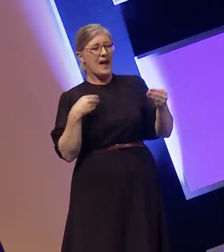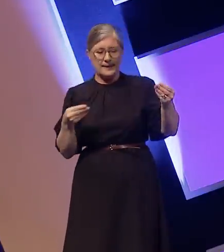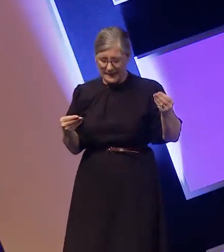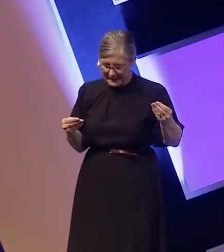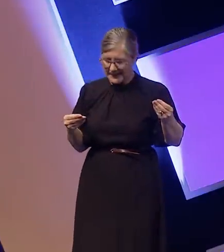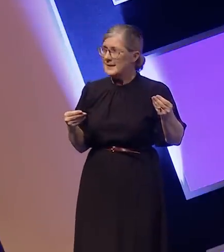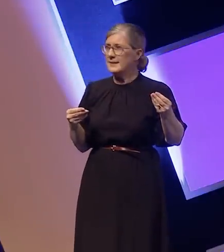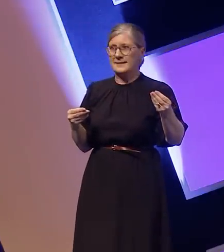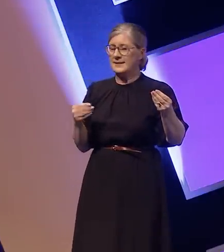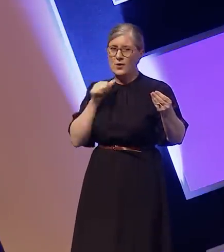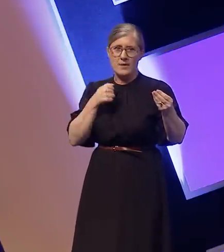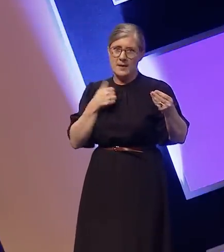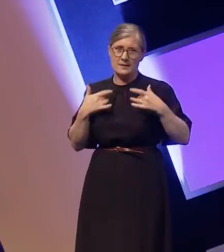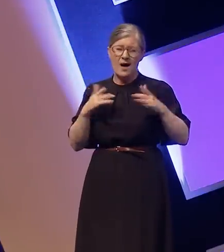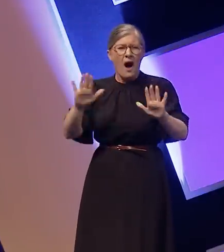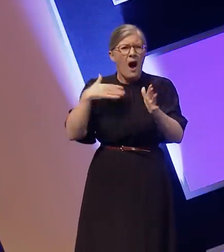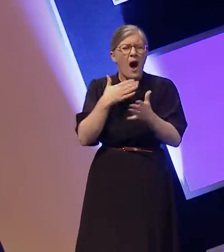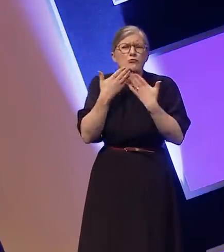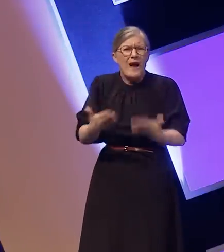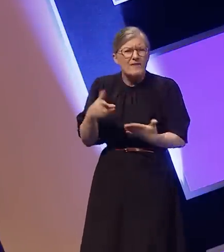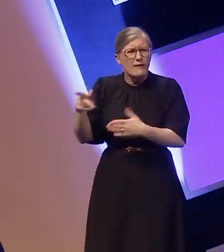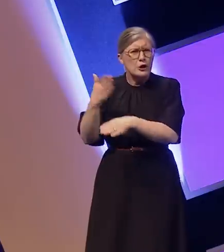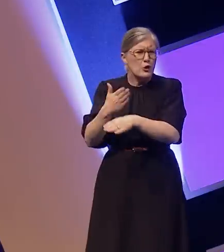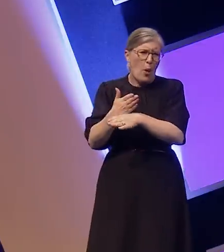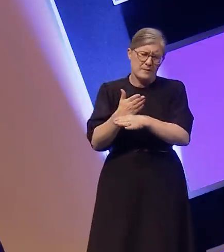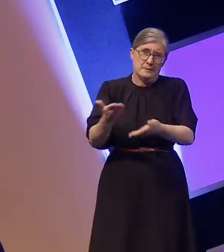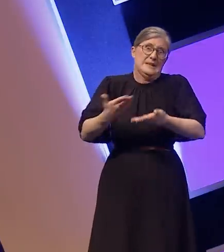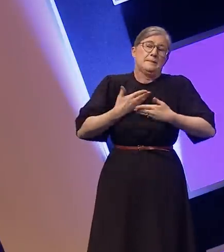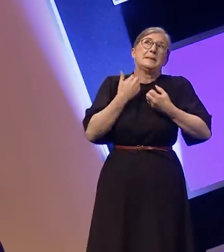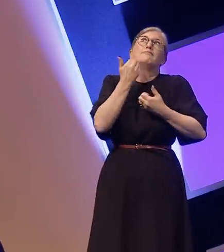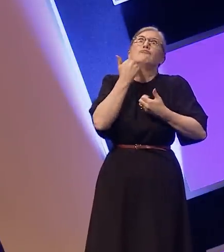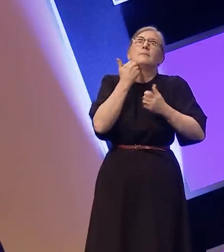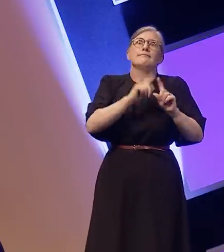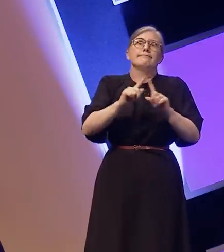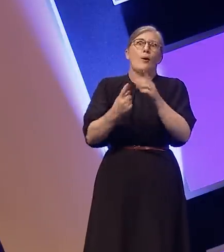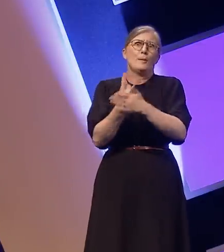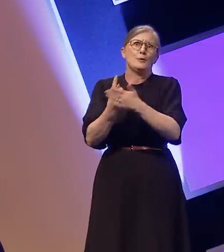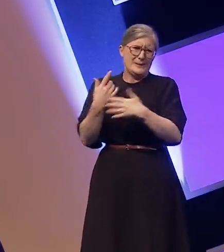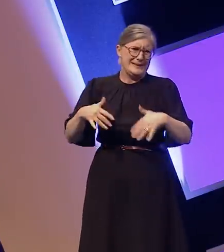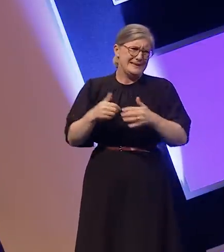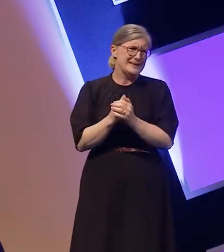I am grateful for this job, it given me a lot of opportunities and enabled me to grow and develop